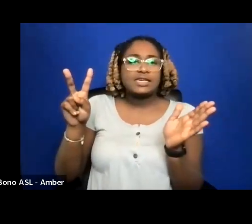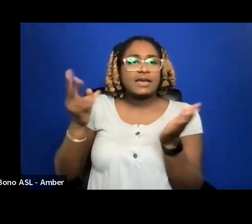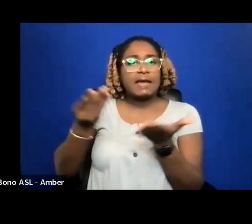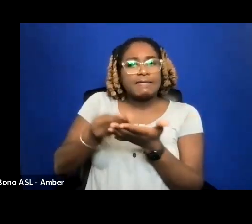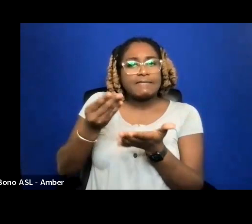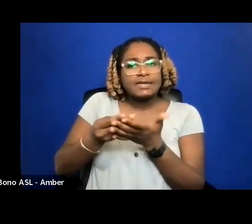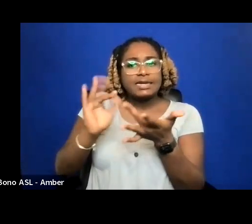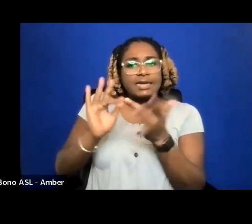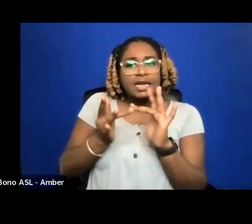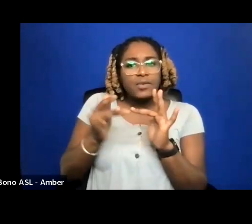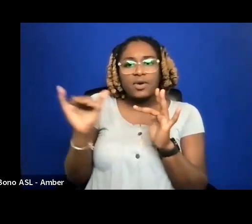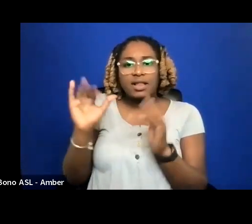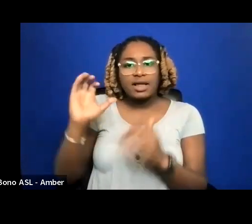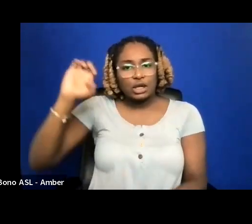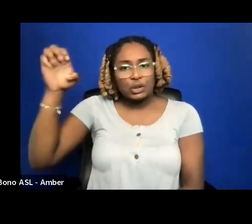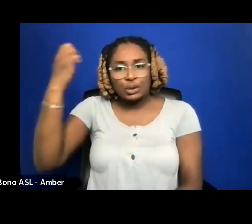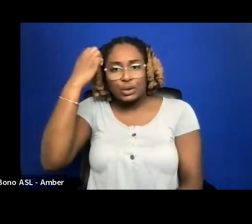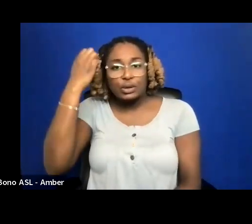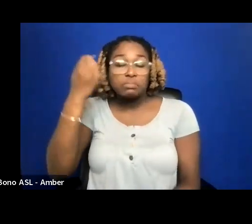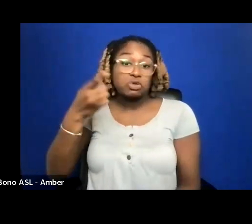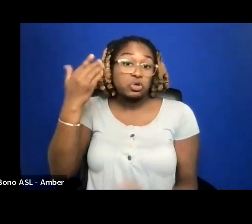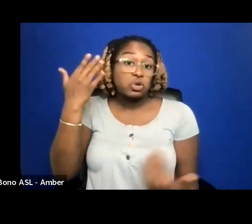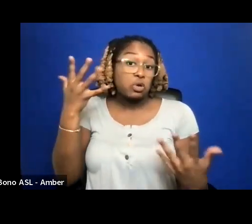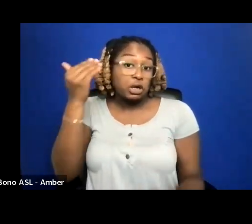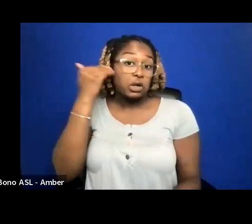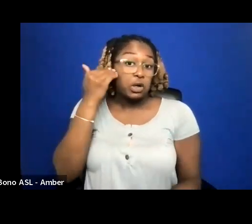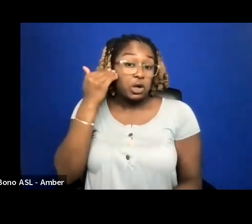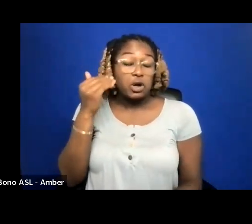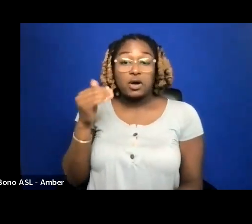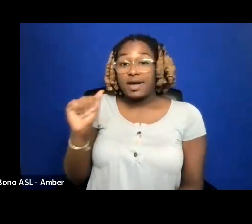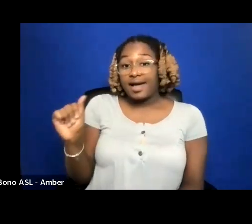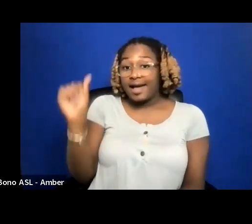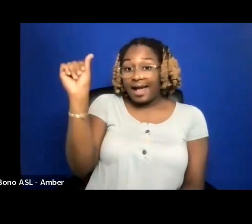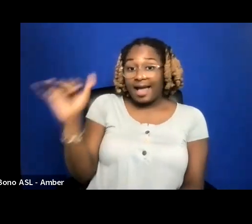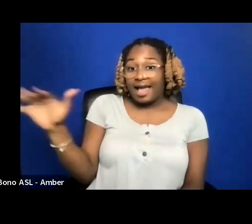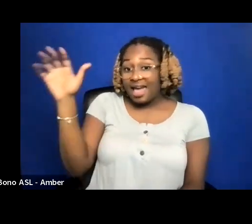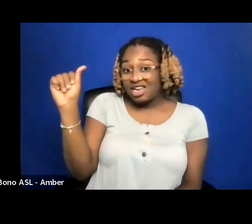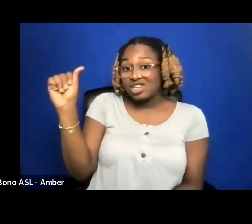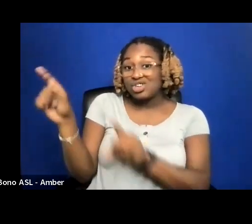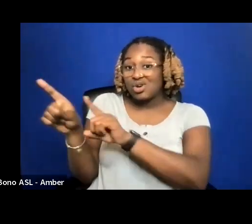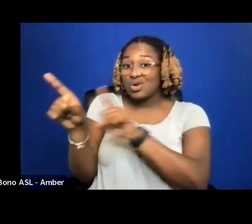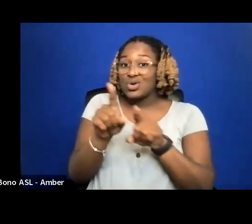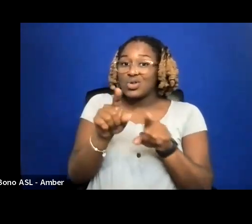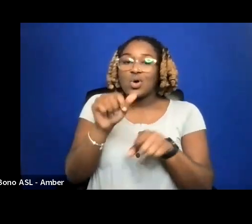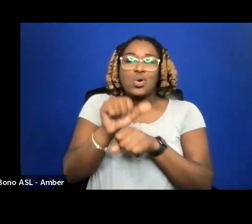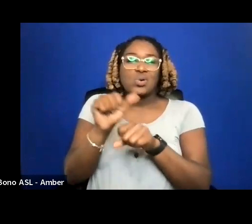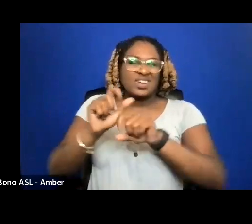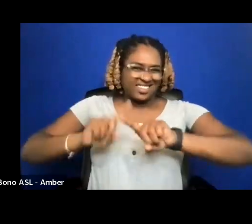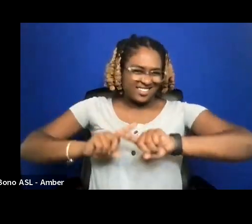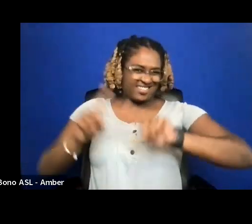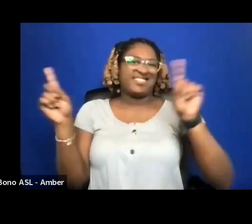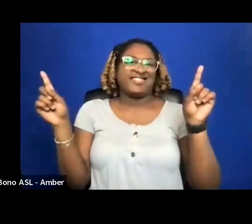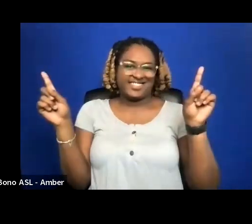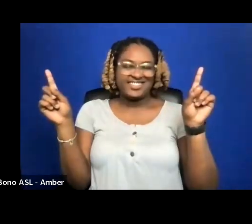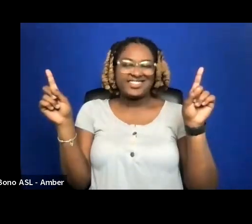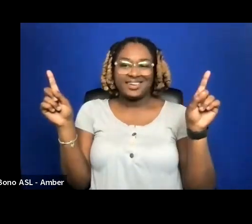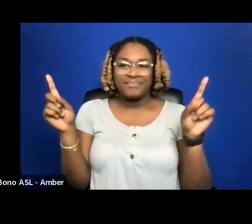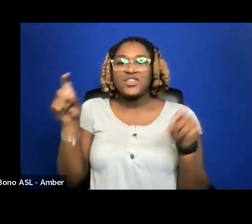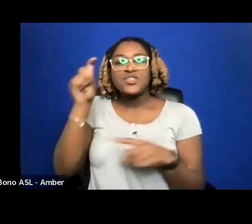ALREADY KNOW. ASIA ALSO WORKS ENTIRELY DIFFERENTLY AS WELL. SO WE HAVE TO THINK ABOUT MANY LANDSCAPES AND NOT JUST ONE.